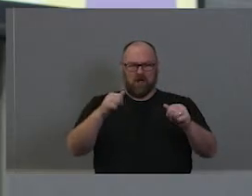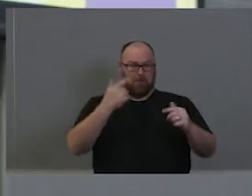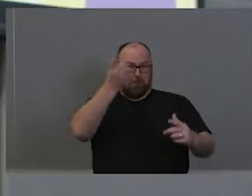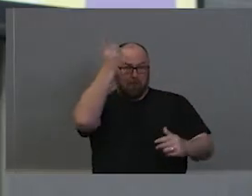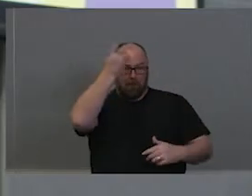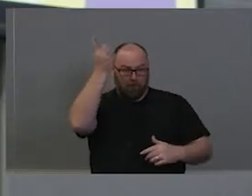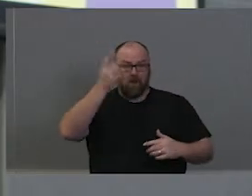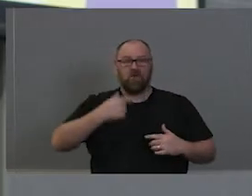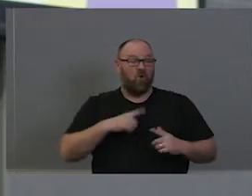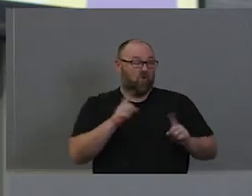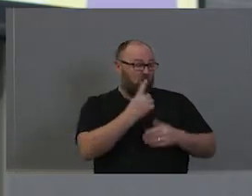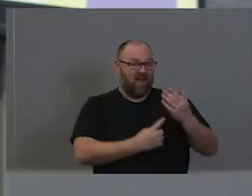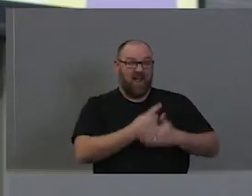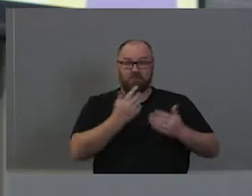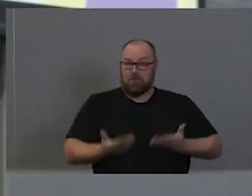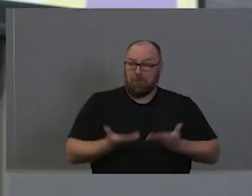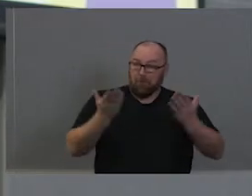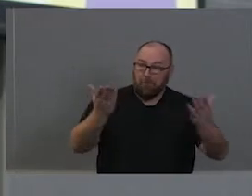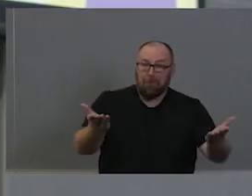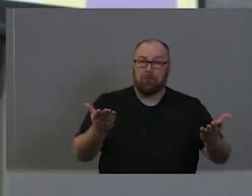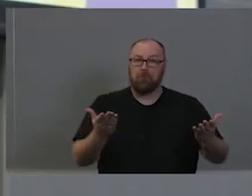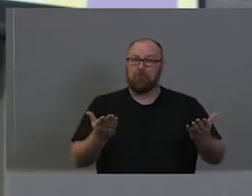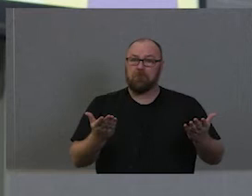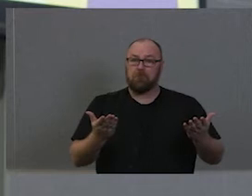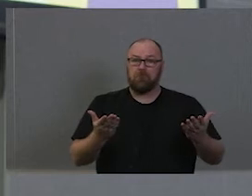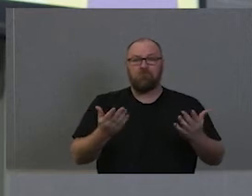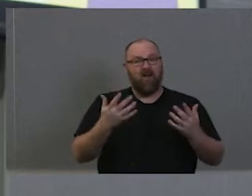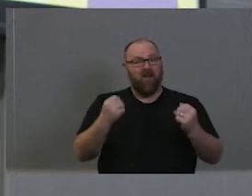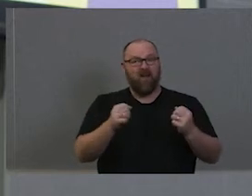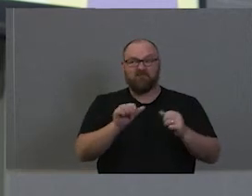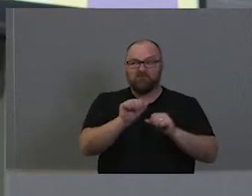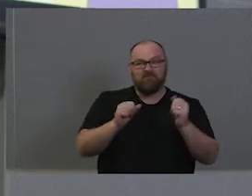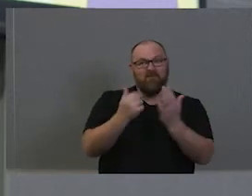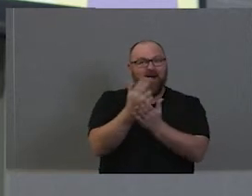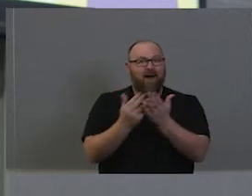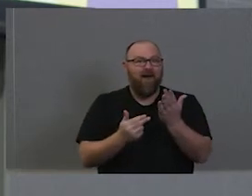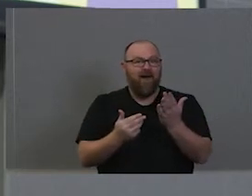could and they threw open the opportunity of an art competition, right? And so they ran